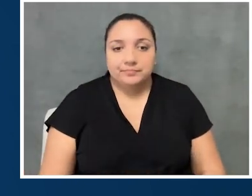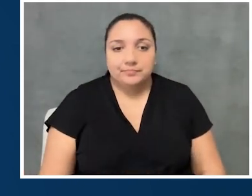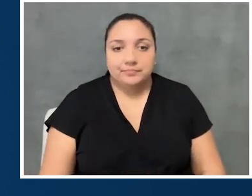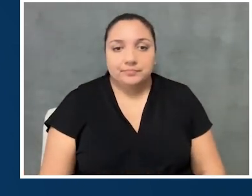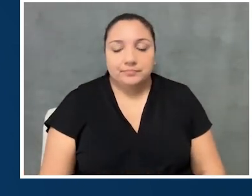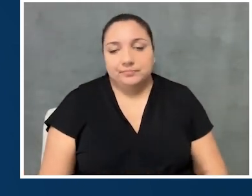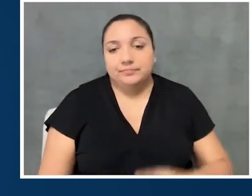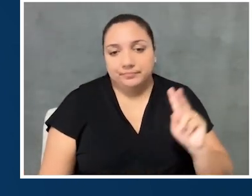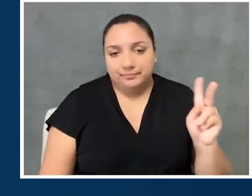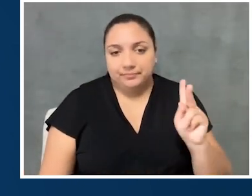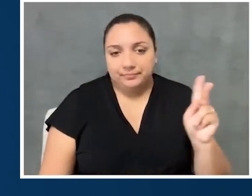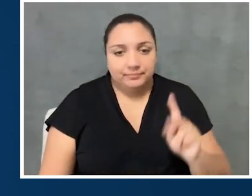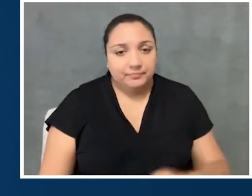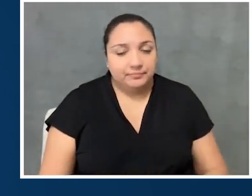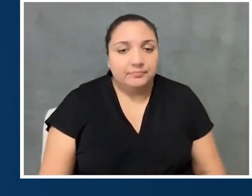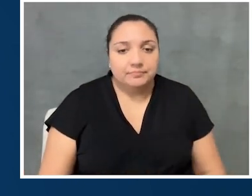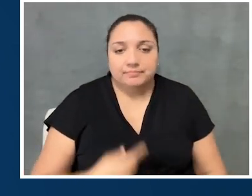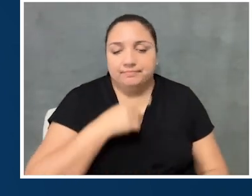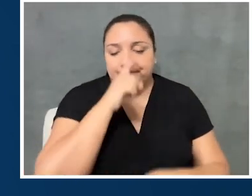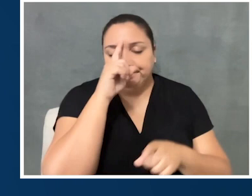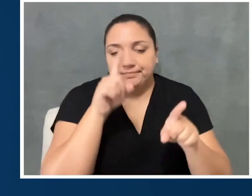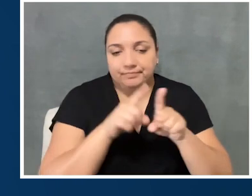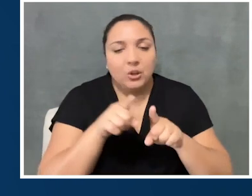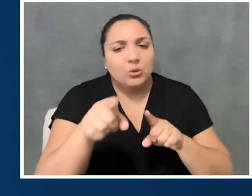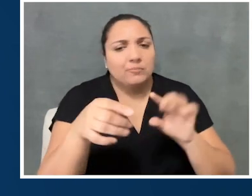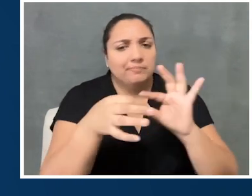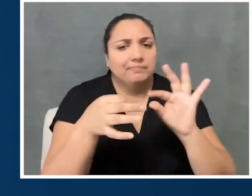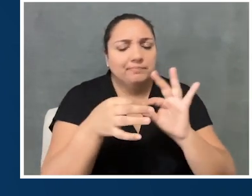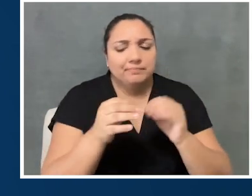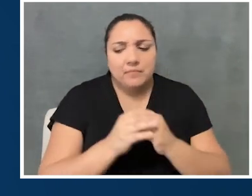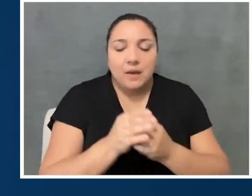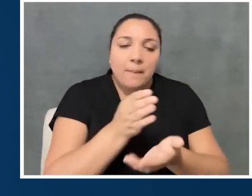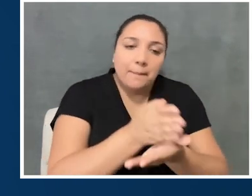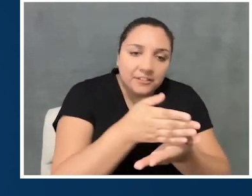And you talked a little bit about budget. You talked a little bit about systemic change.